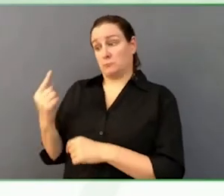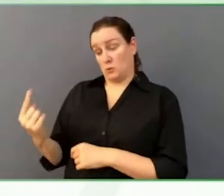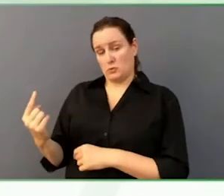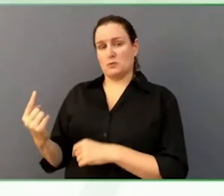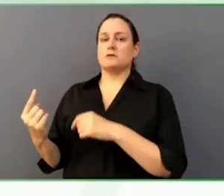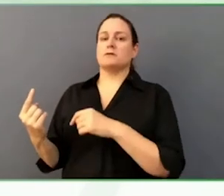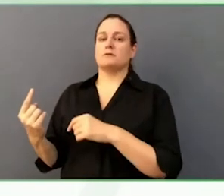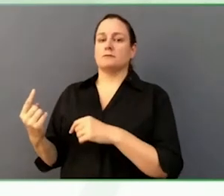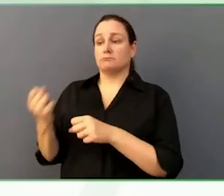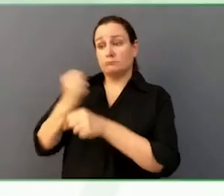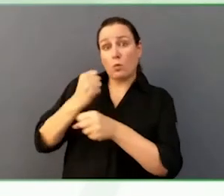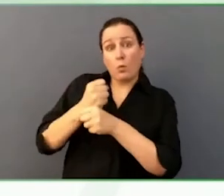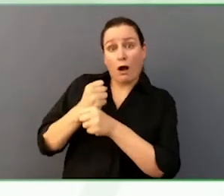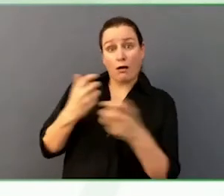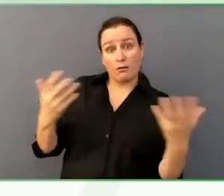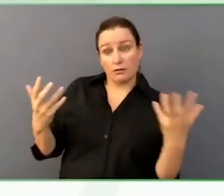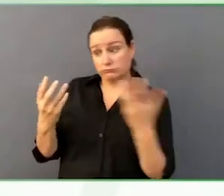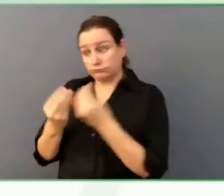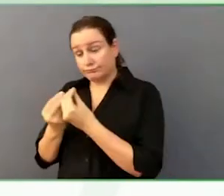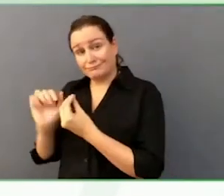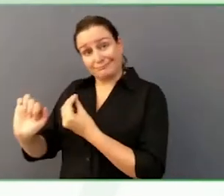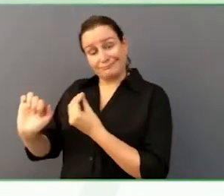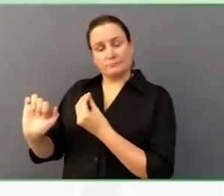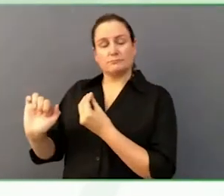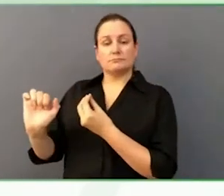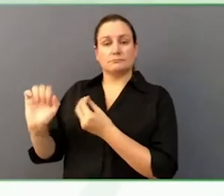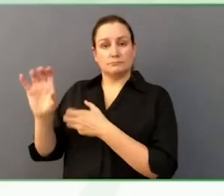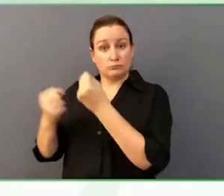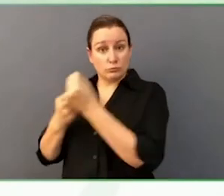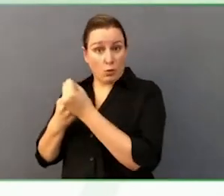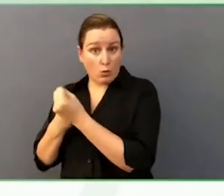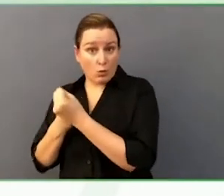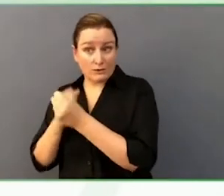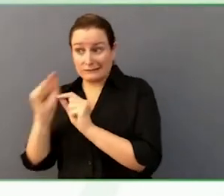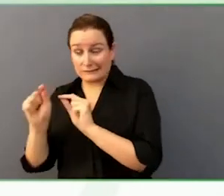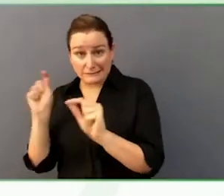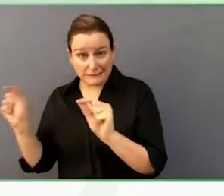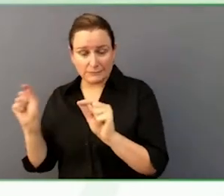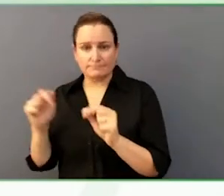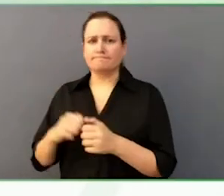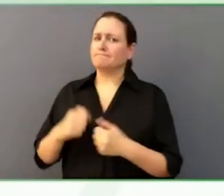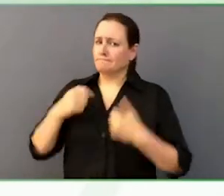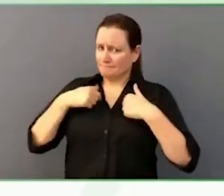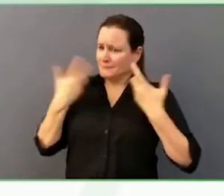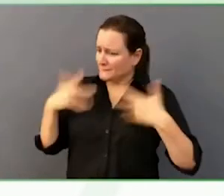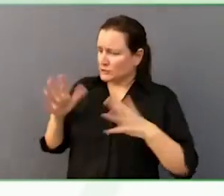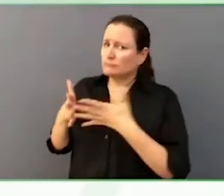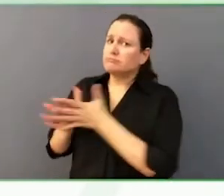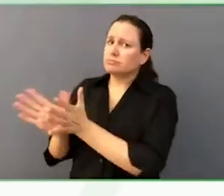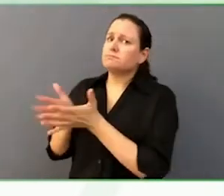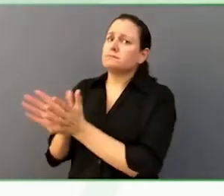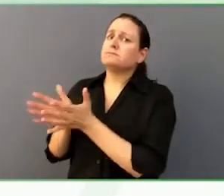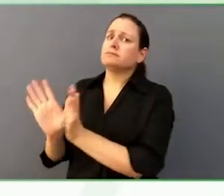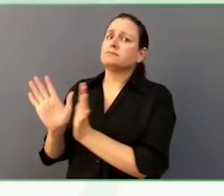landscape, as we do with our daughter too, we talk about the rise of populism and disinformation.